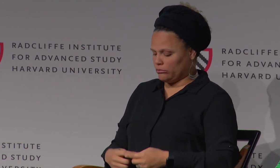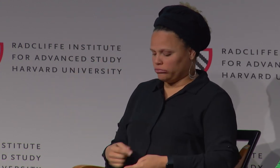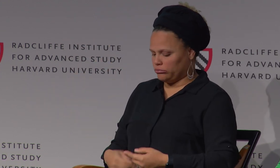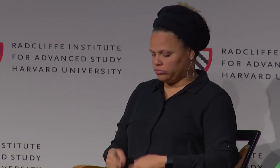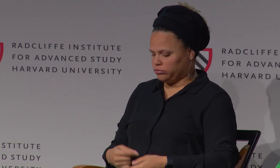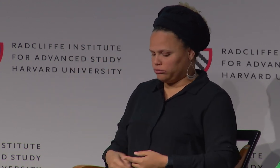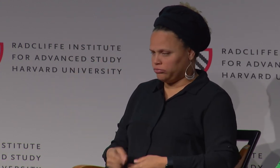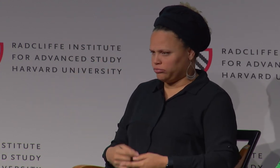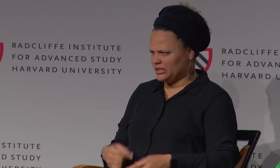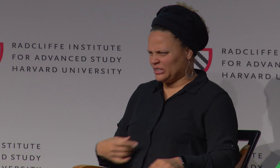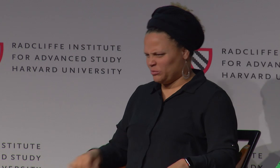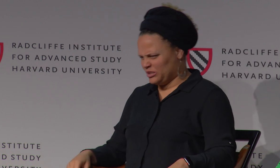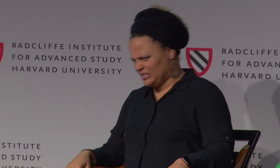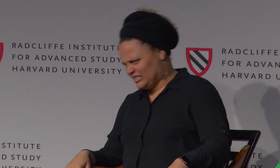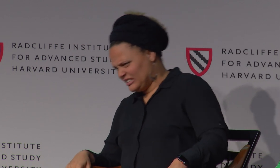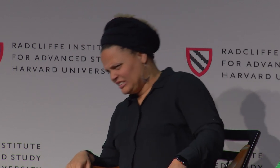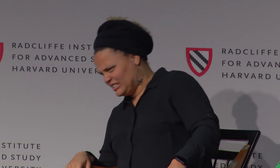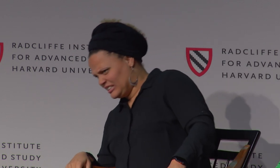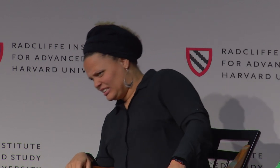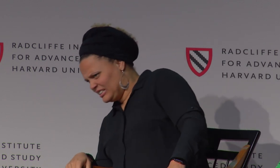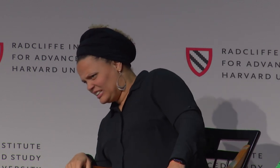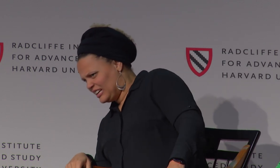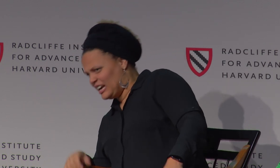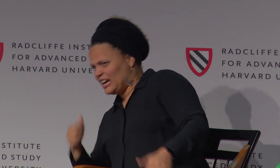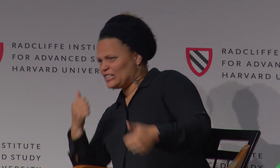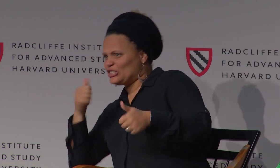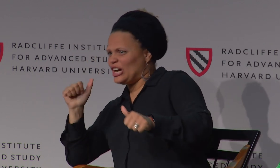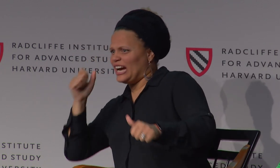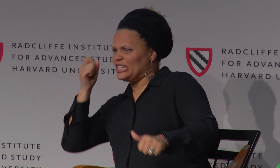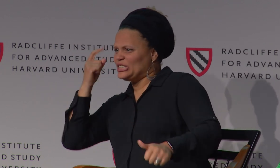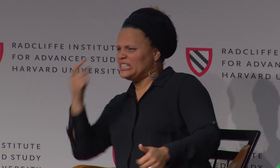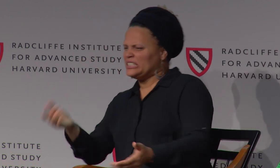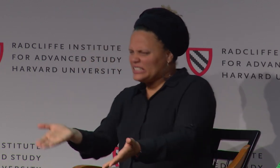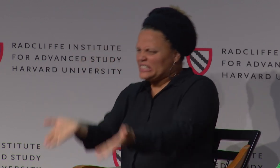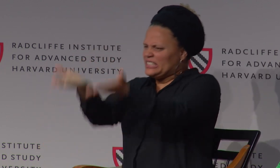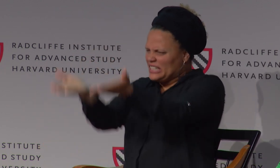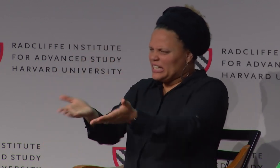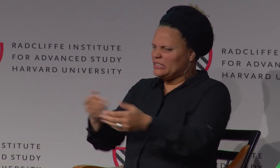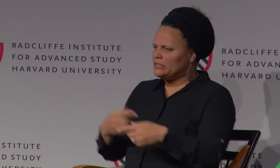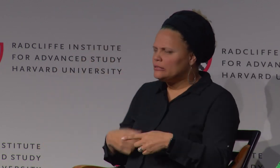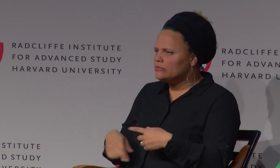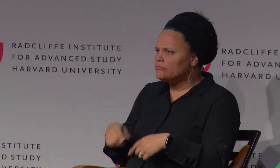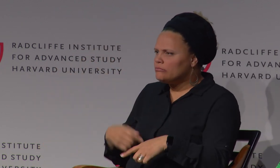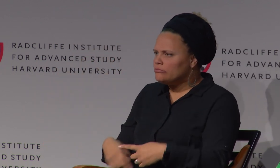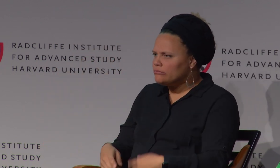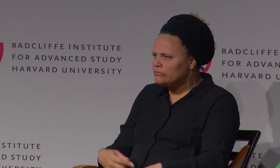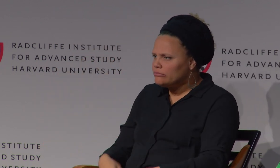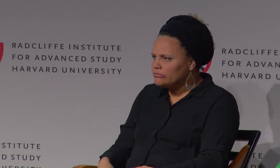And he signs very low, like this, in the signing space. And I'm trying to understand him. I'm like, raise your hands up.